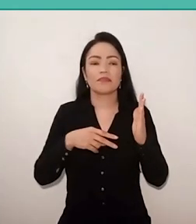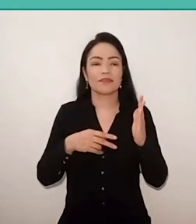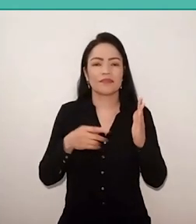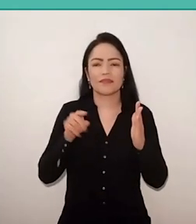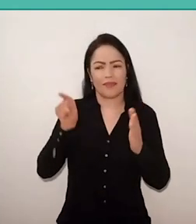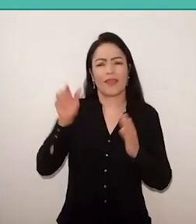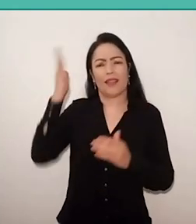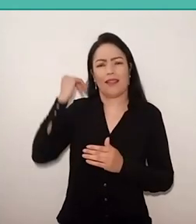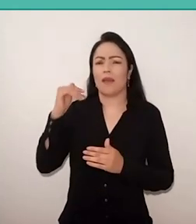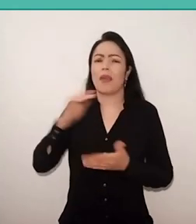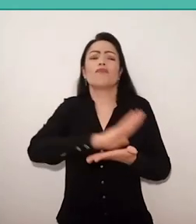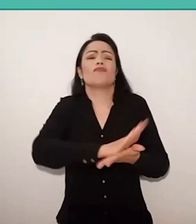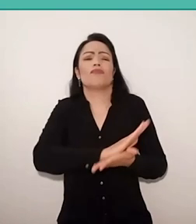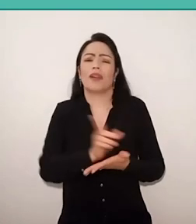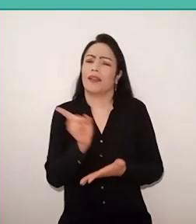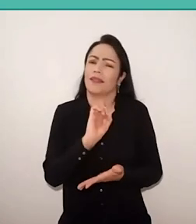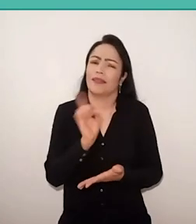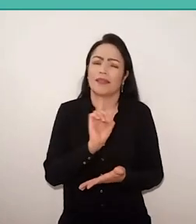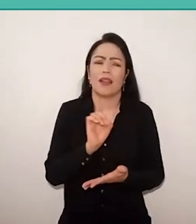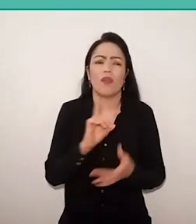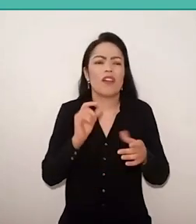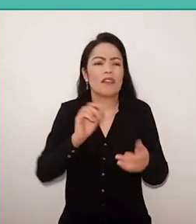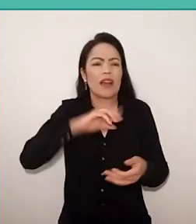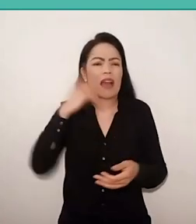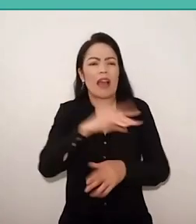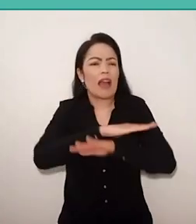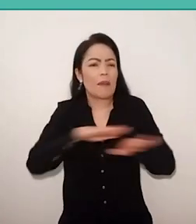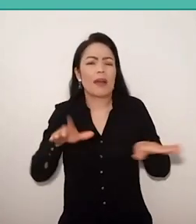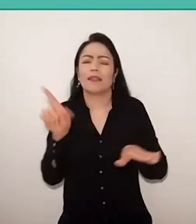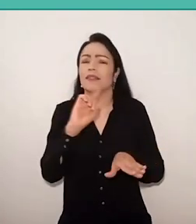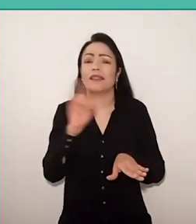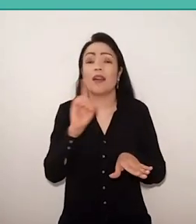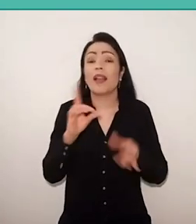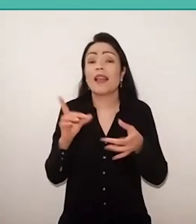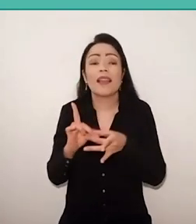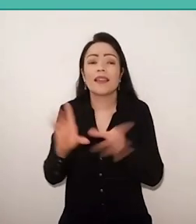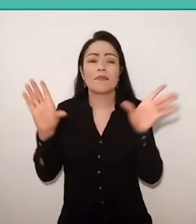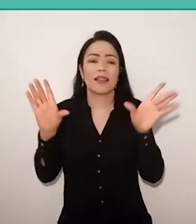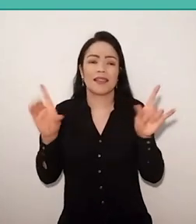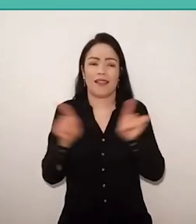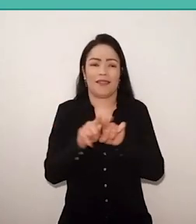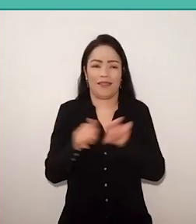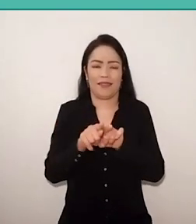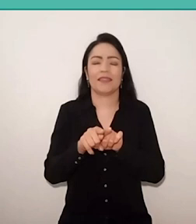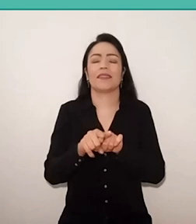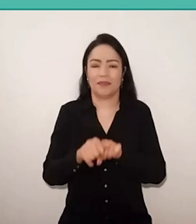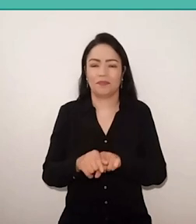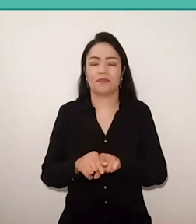he wants to release the oppressor too. On page 74 of the “Pedagogia do Oprimido”, the following is written: